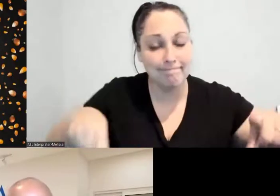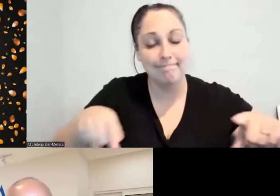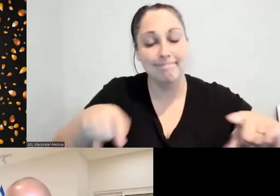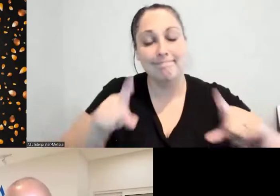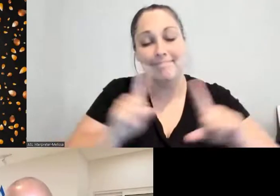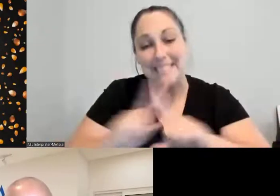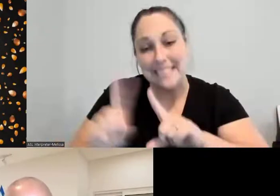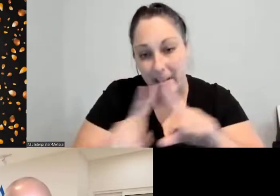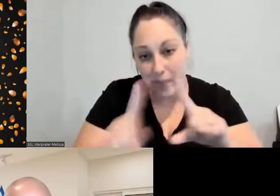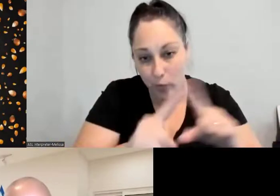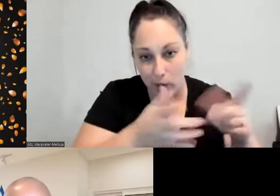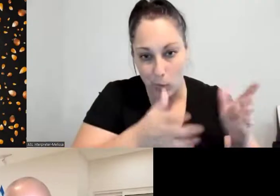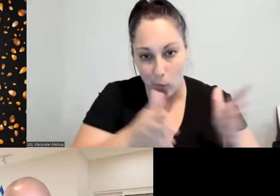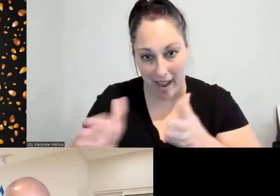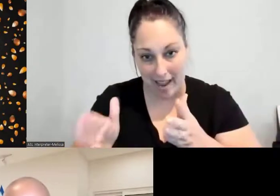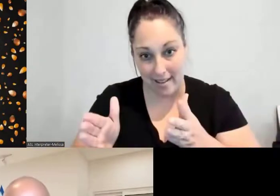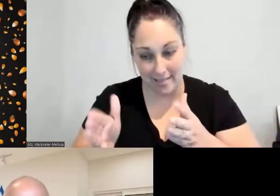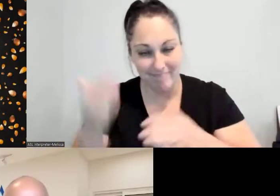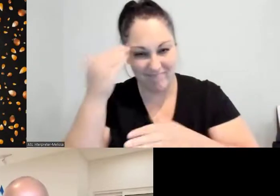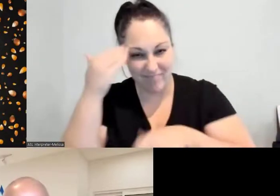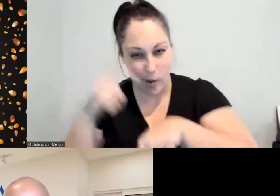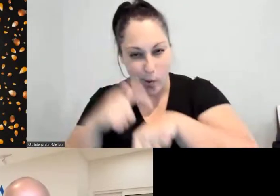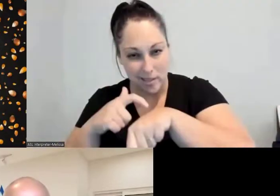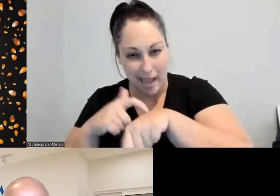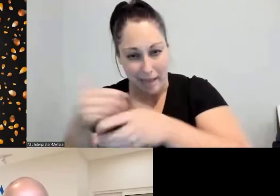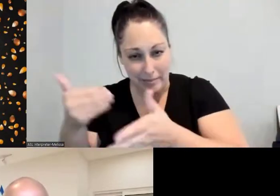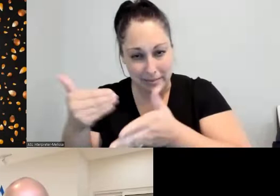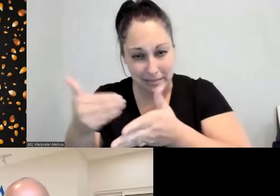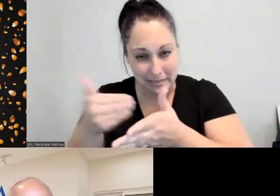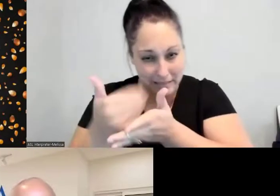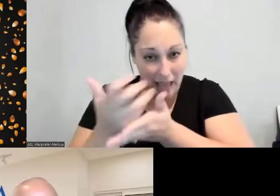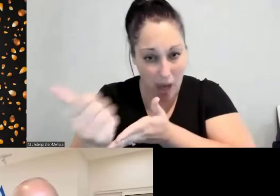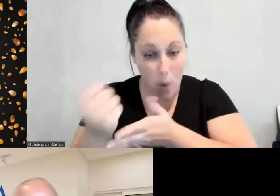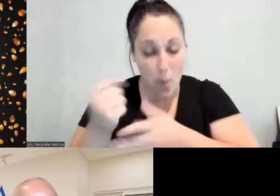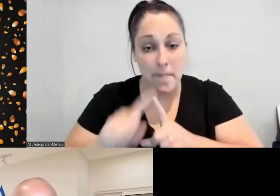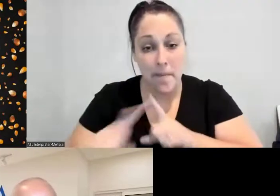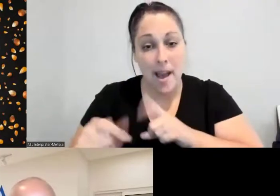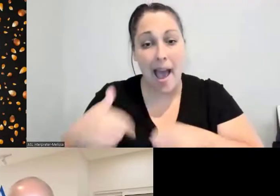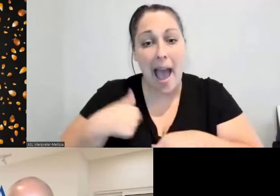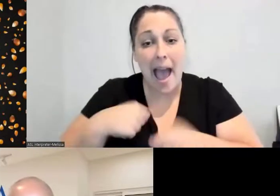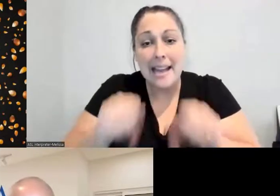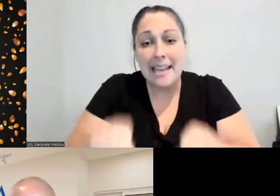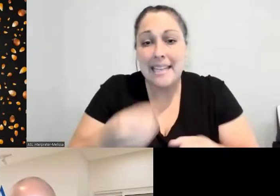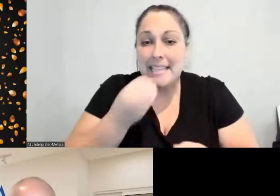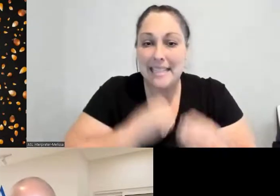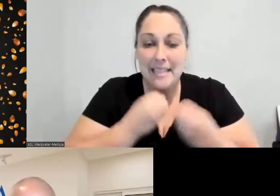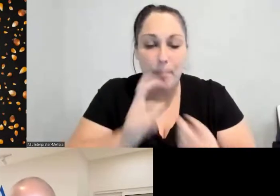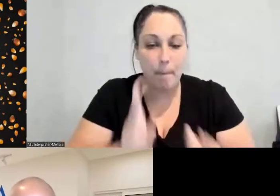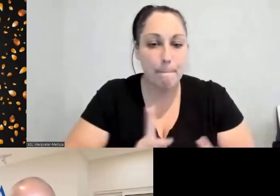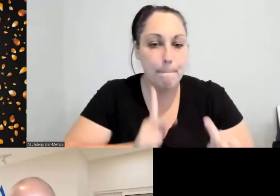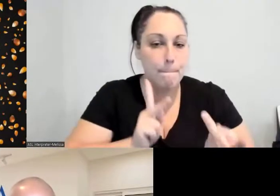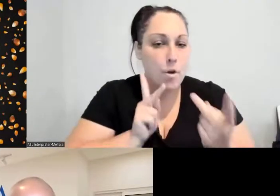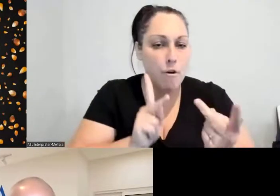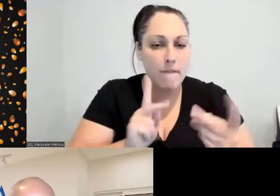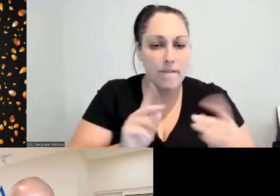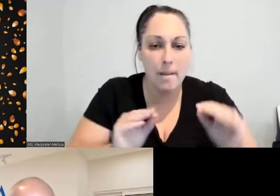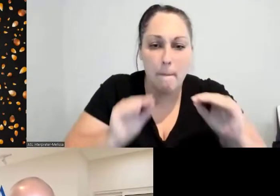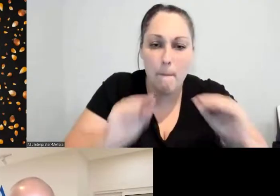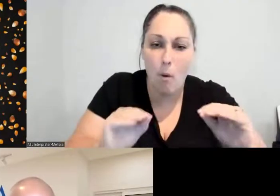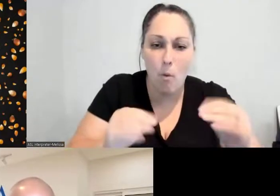waning, that I can eat the most perfect diet, and being black in